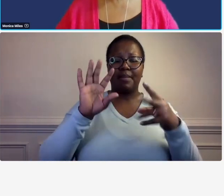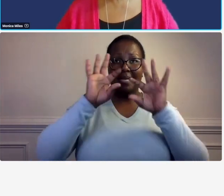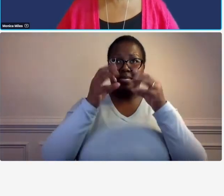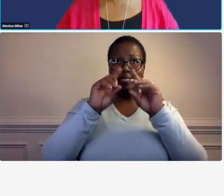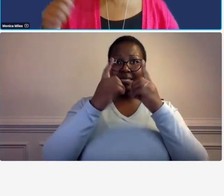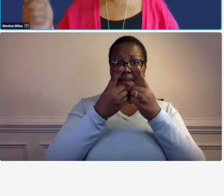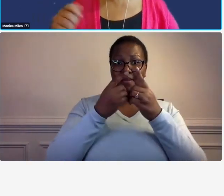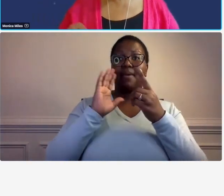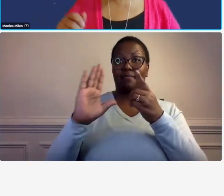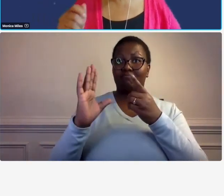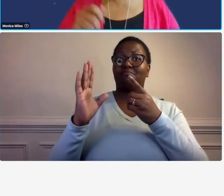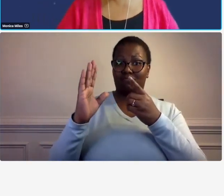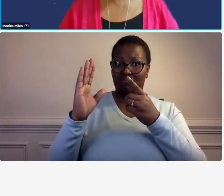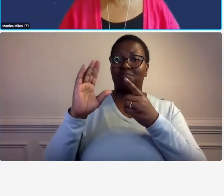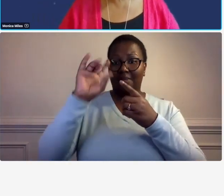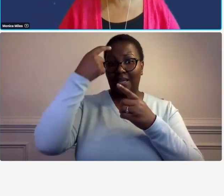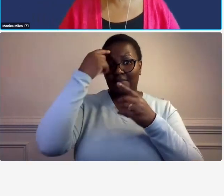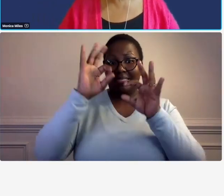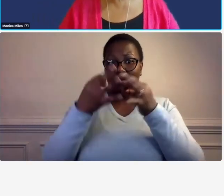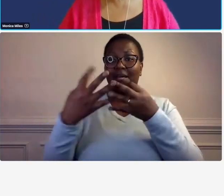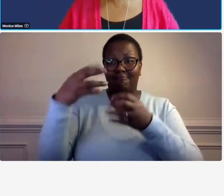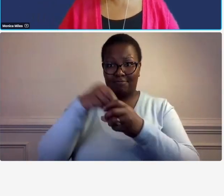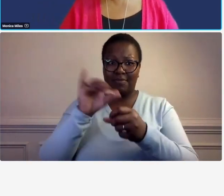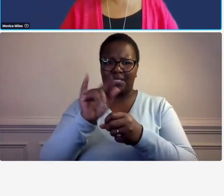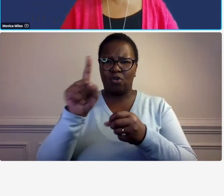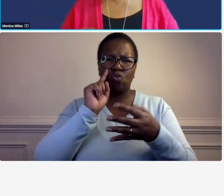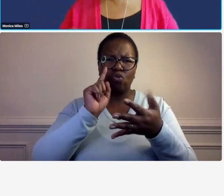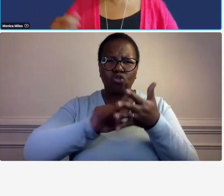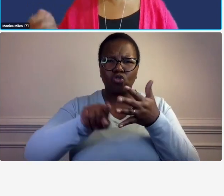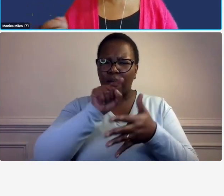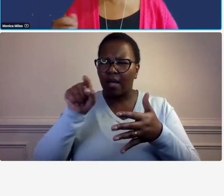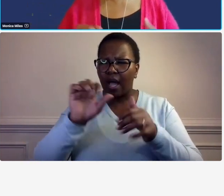you can spot check you know they're saying this in the guide but how does that relate to far31 and